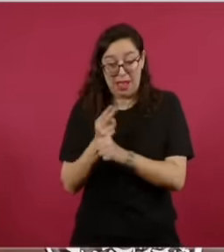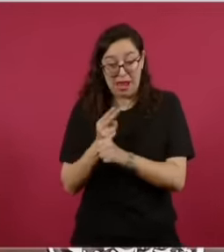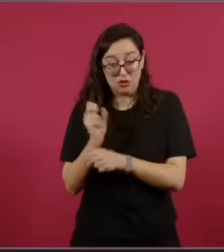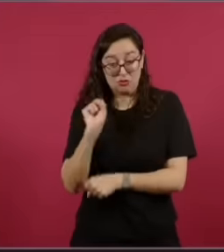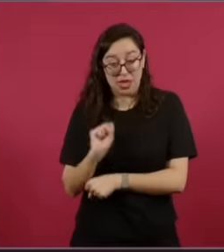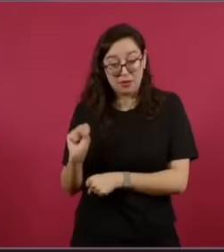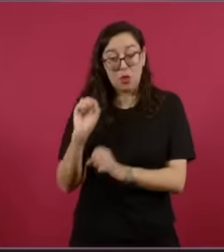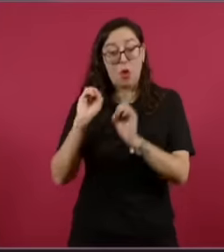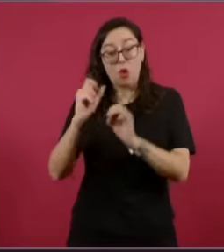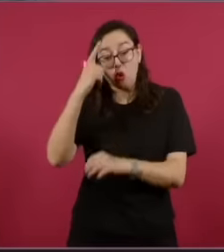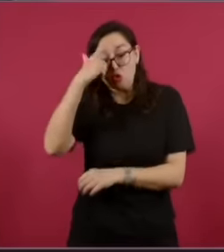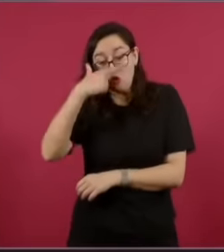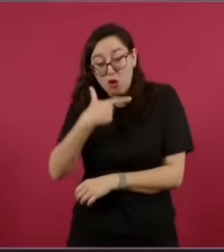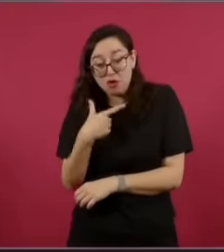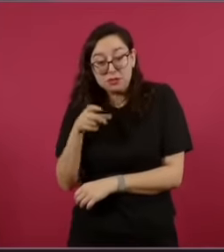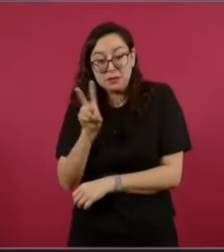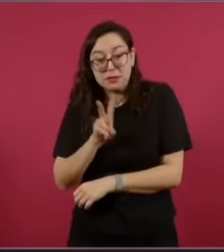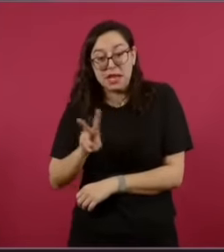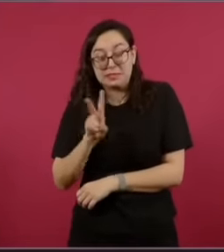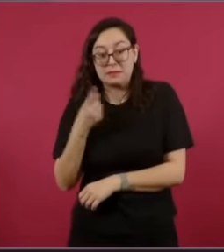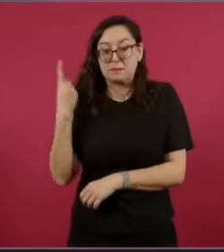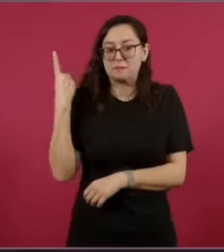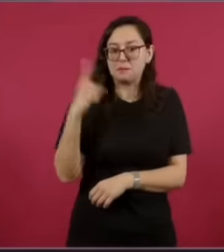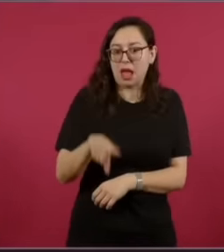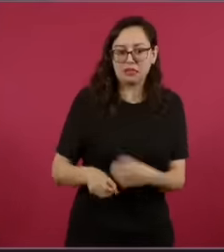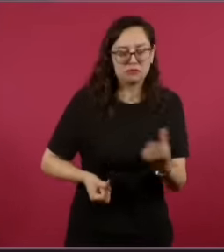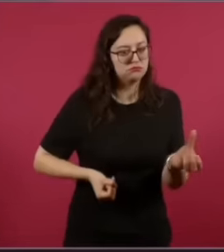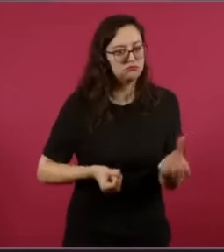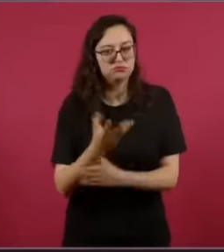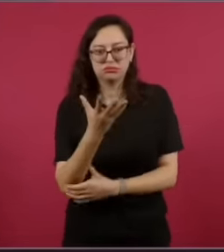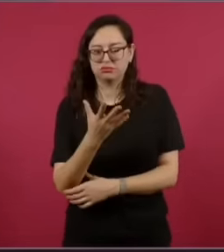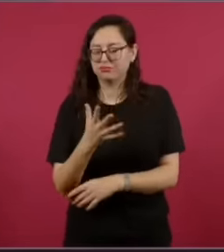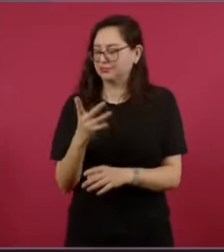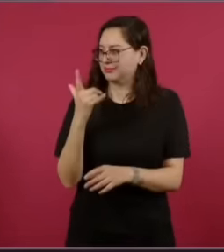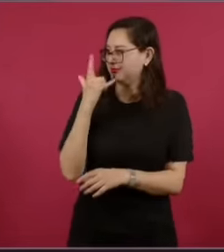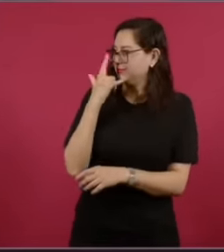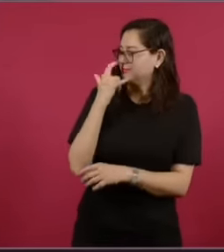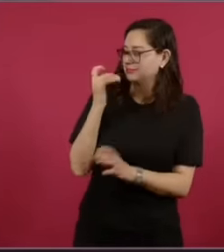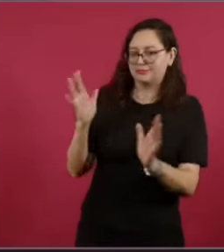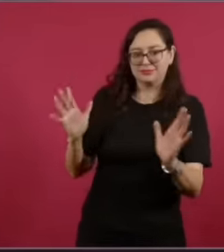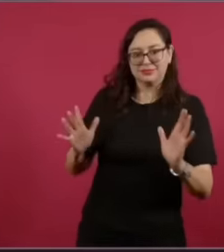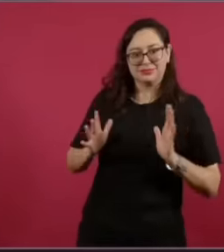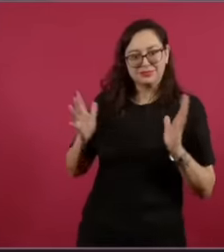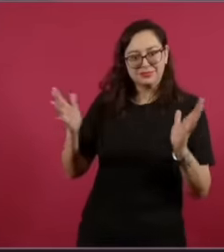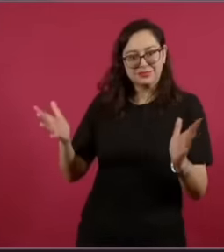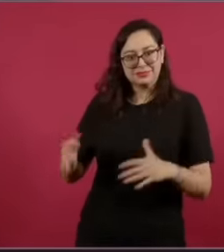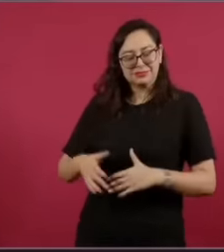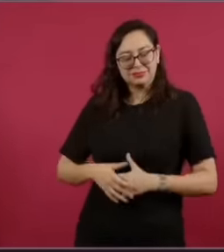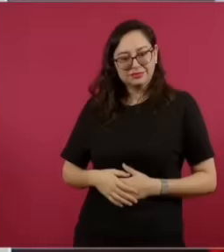very strange, the explanation is that on the weekend